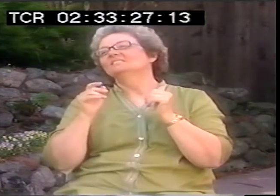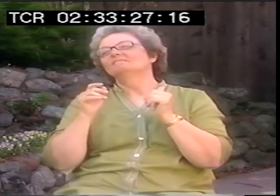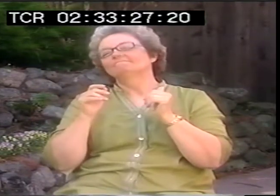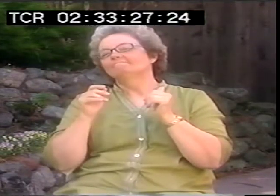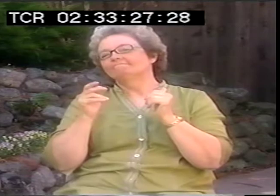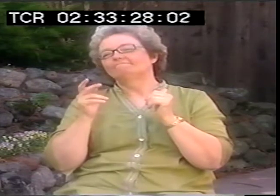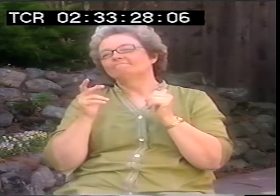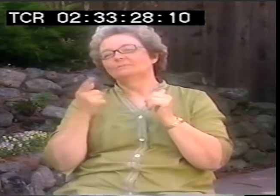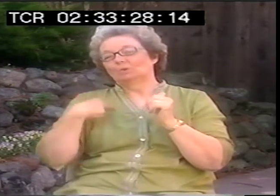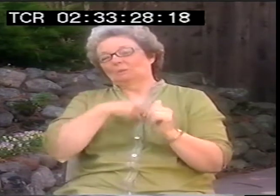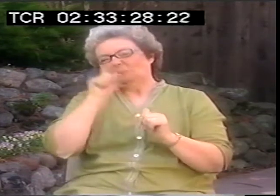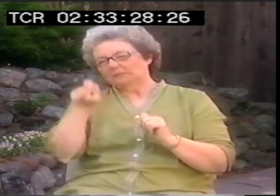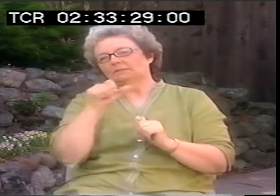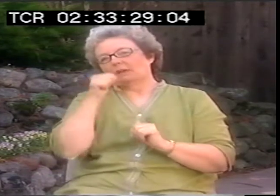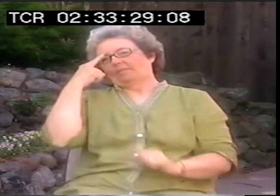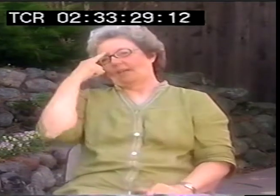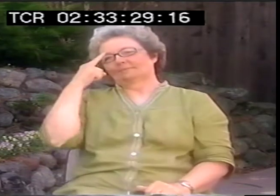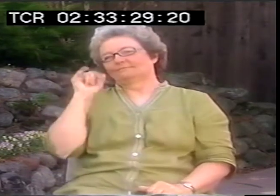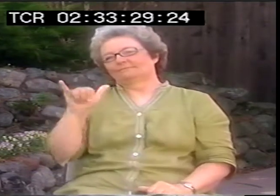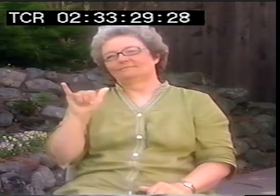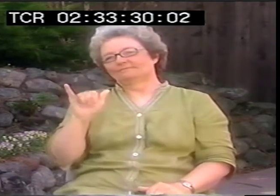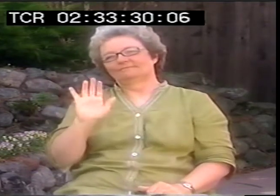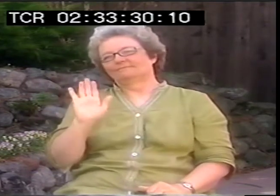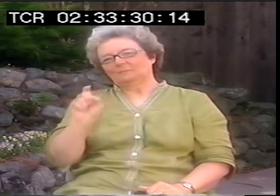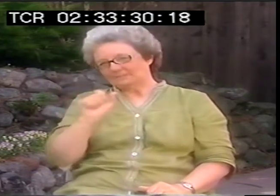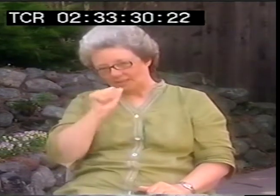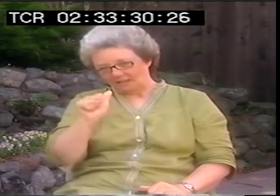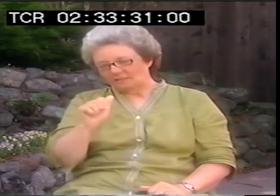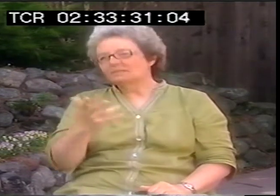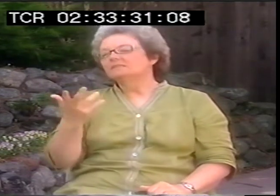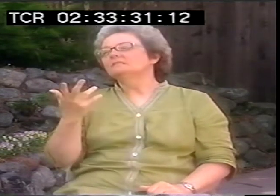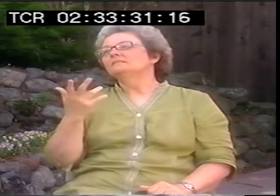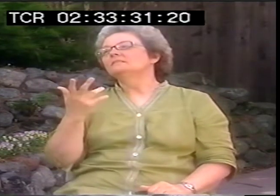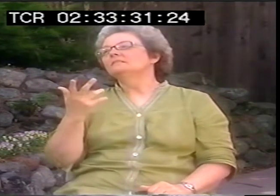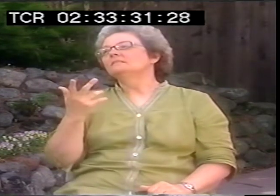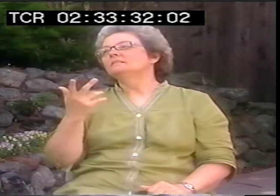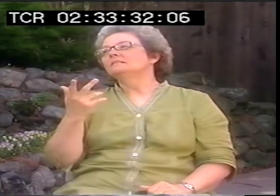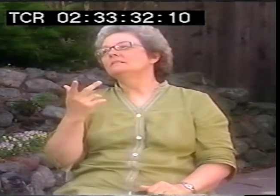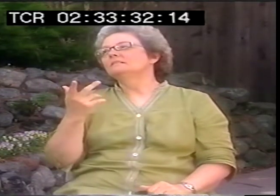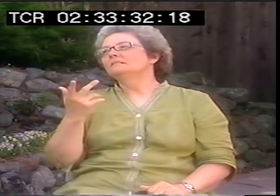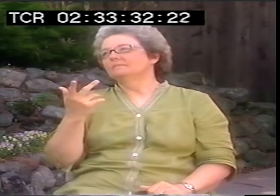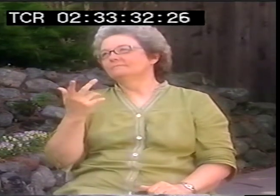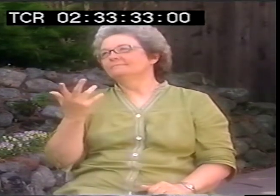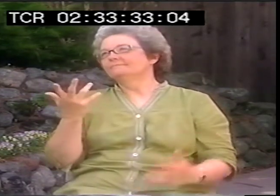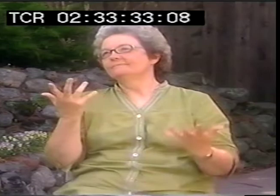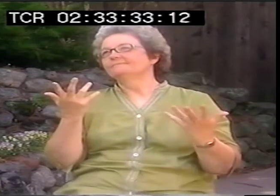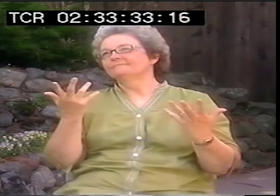But we mustn't even think of that as an eventuality.